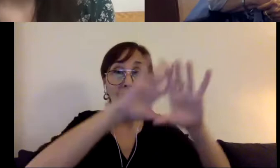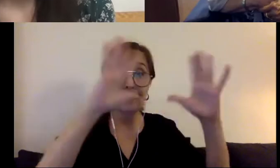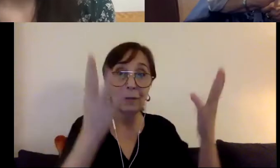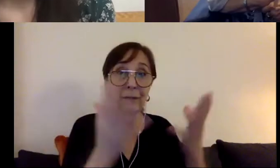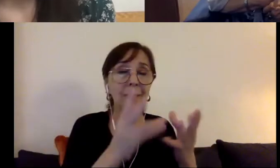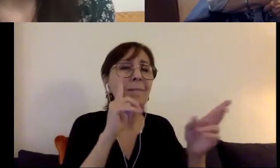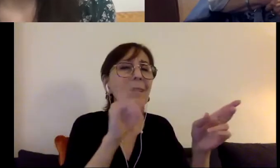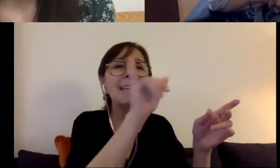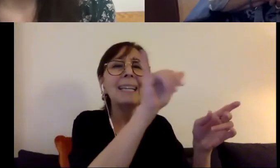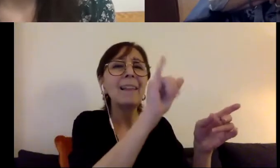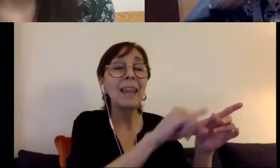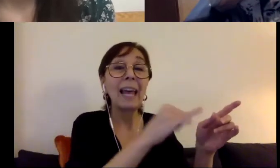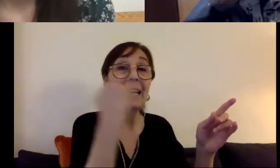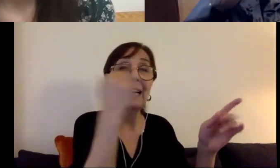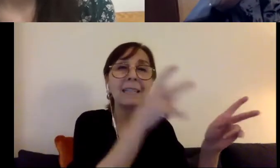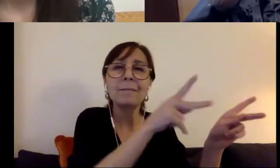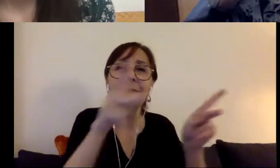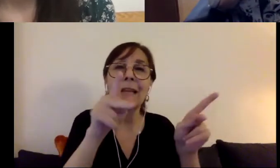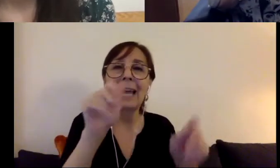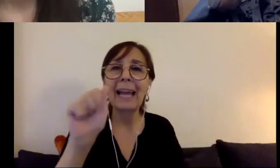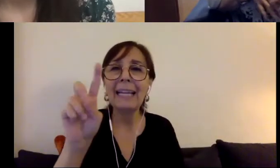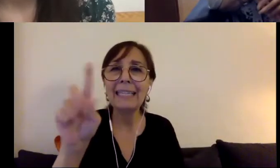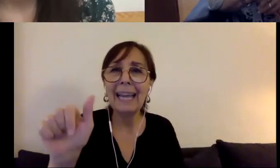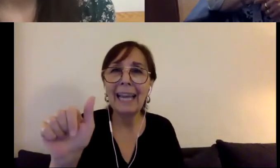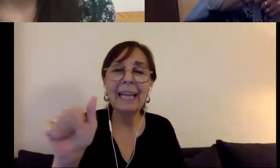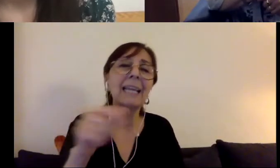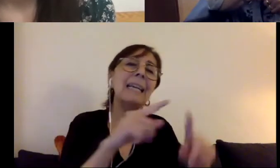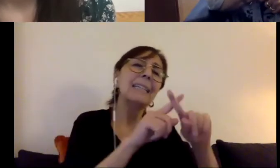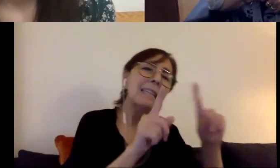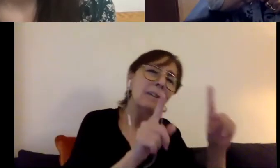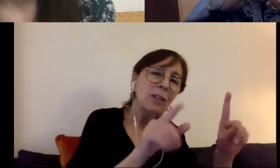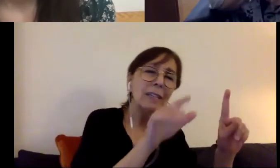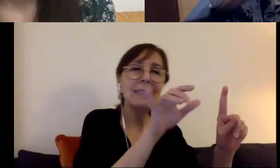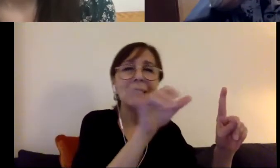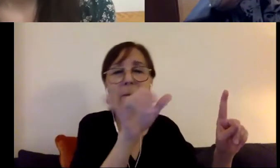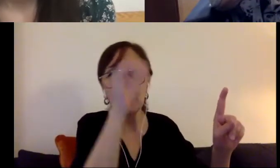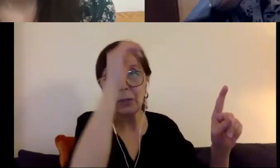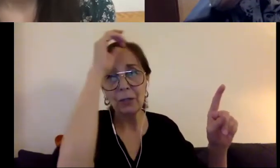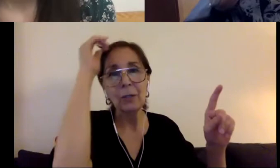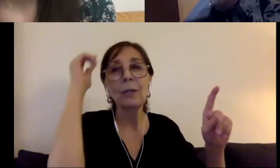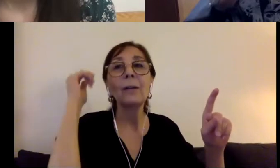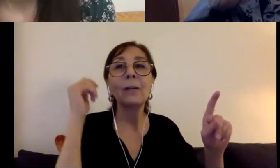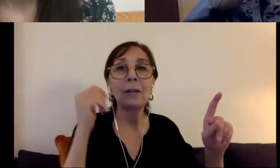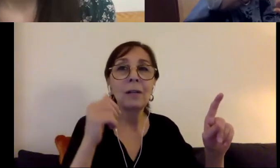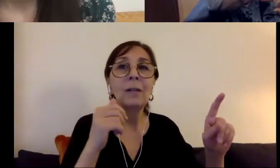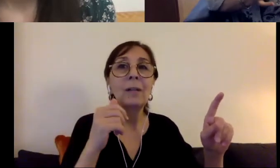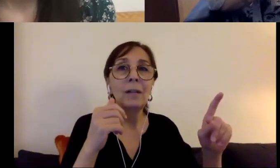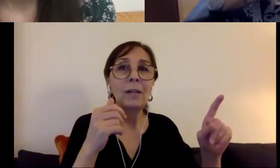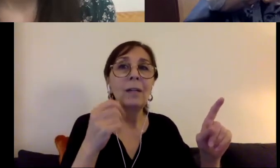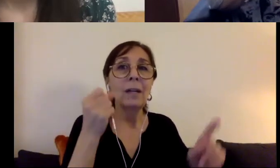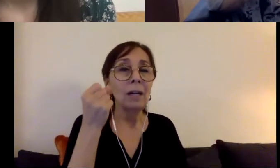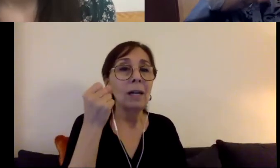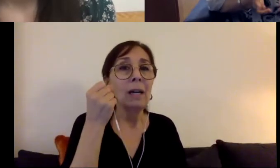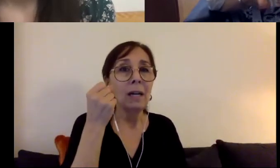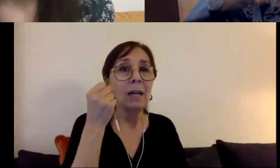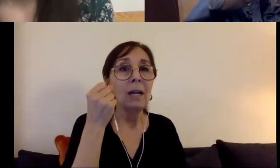Disabilities Act, different but similar which again came about for the same